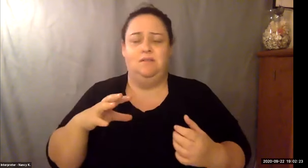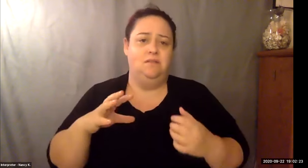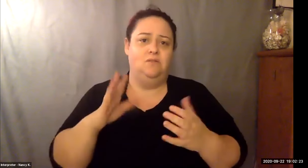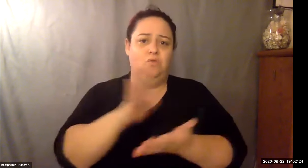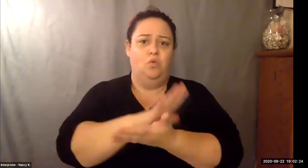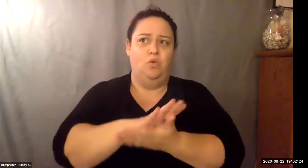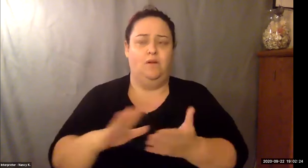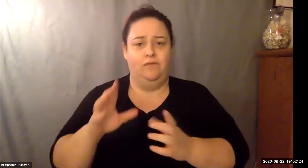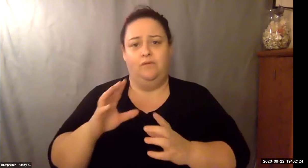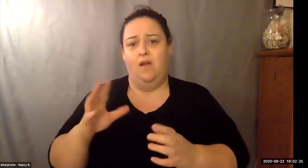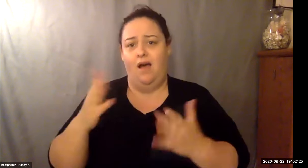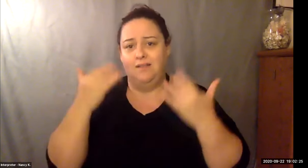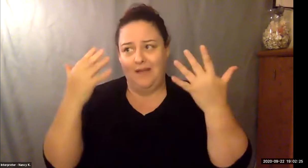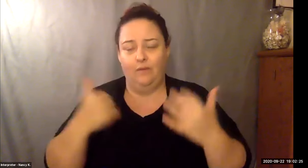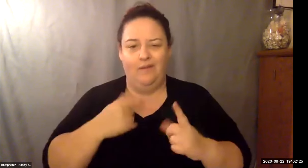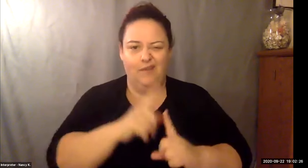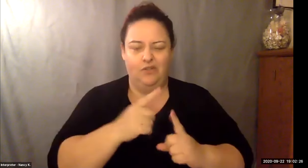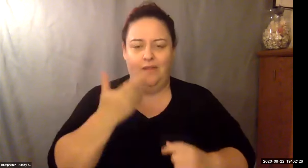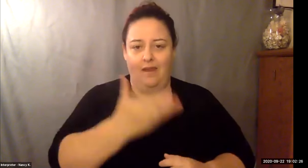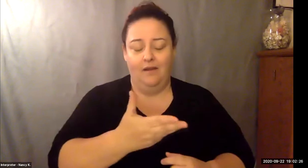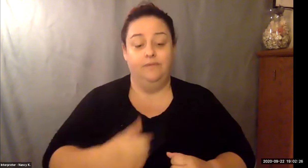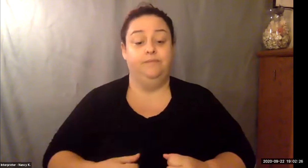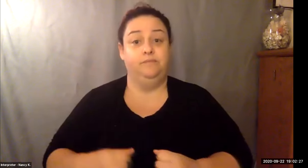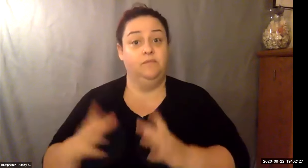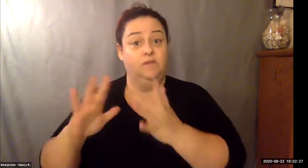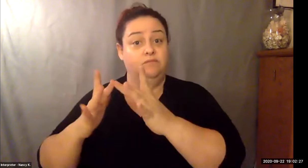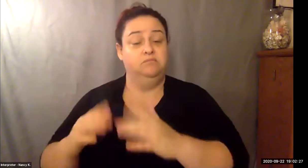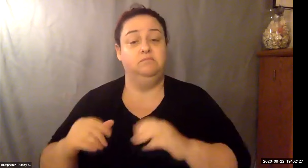Keith Wolling: But I think that, that'll give you a few and every day I get the hotel online is big.